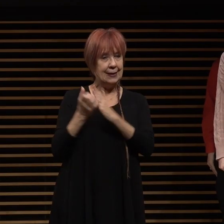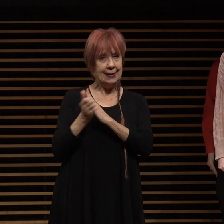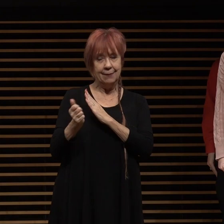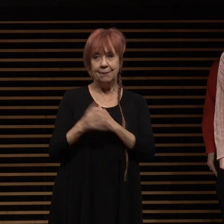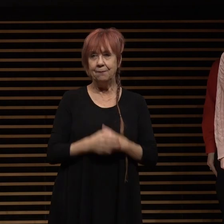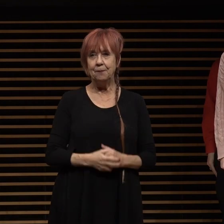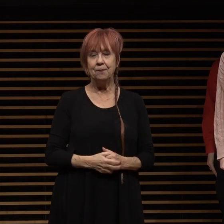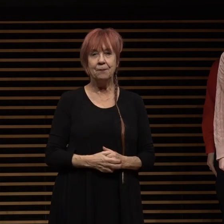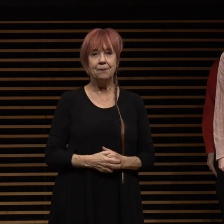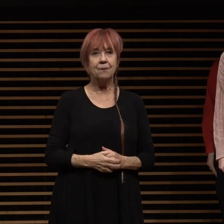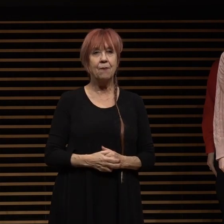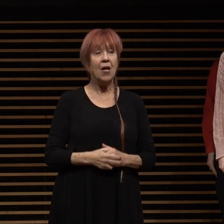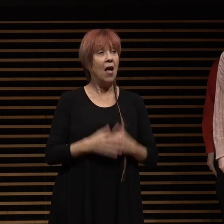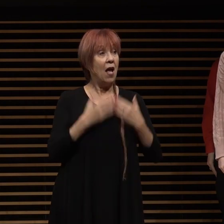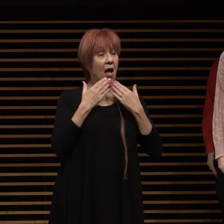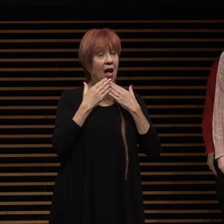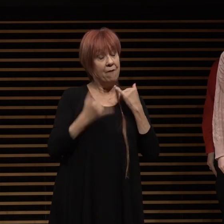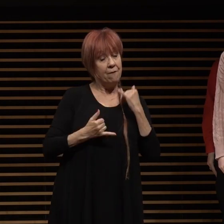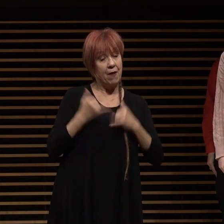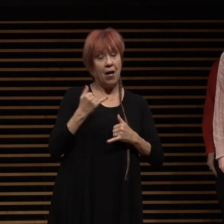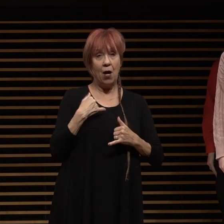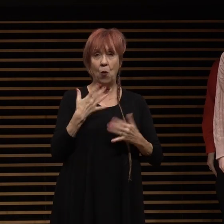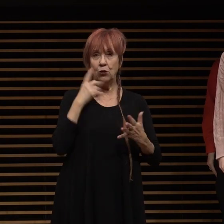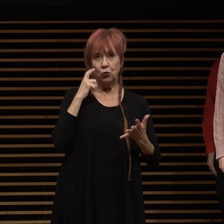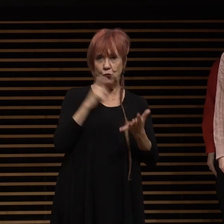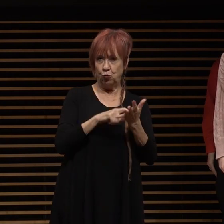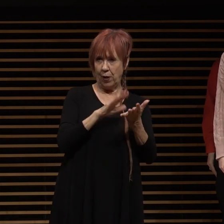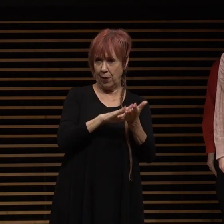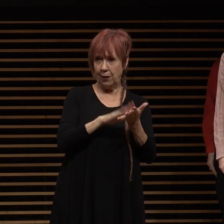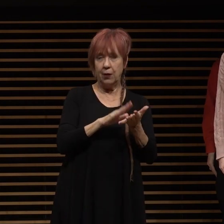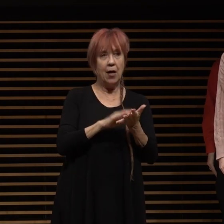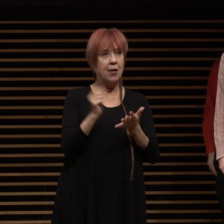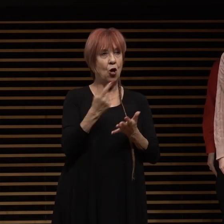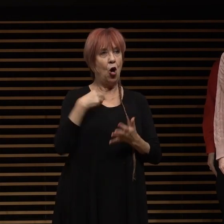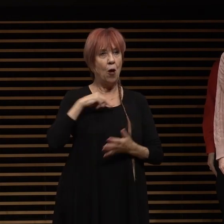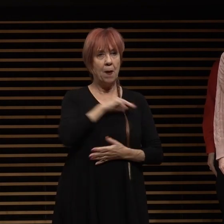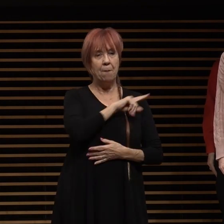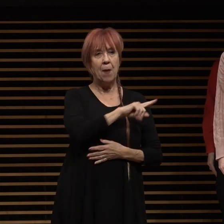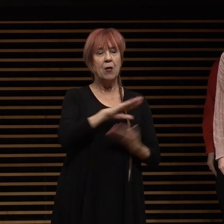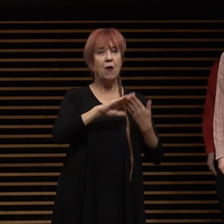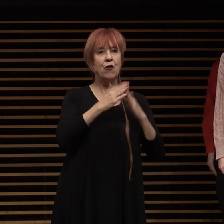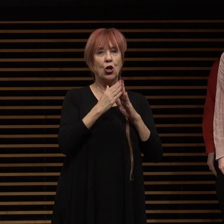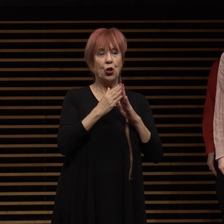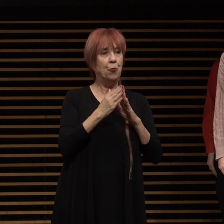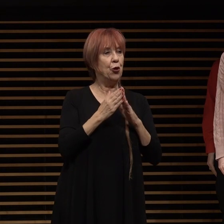um and thankfully finally i'd like to recognize all the members of our